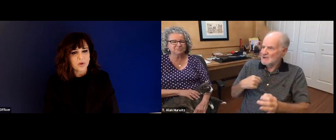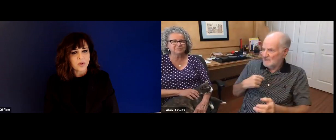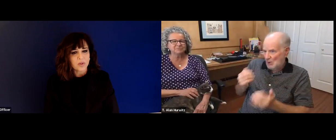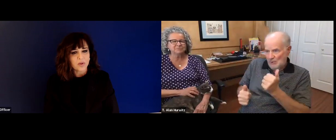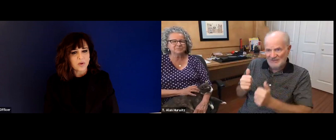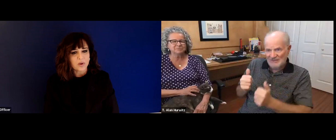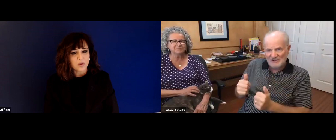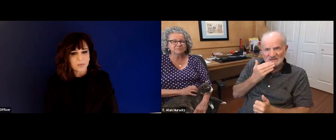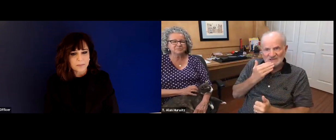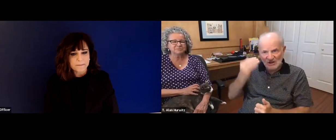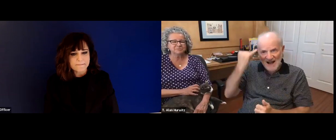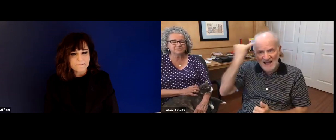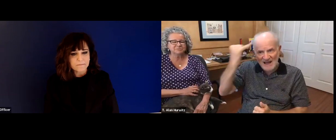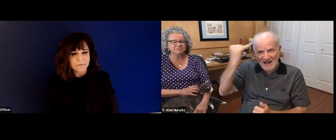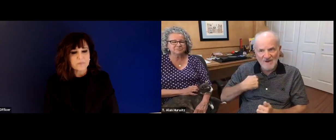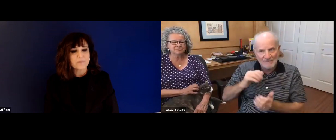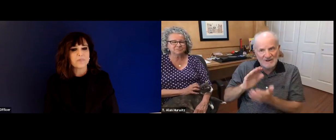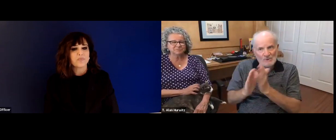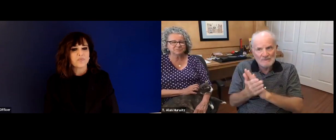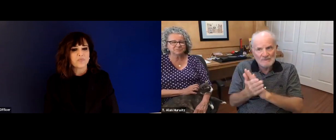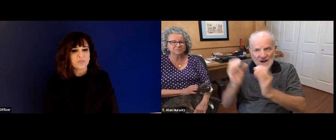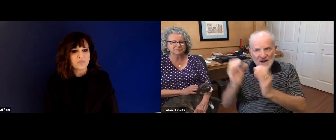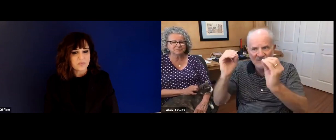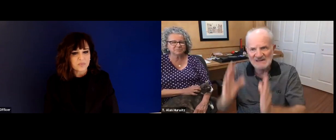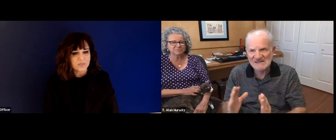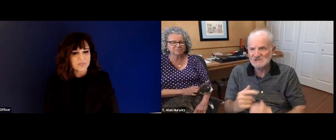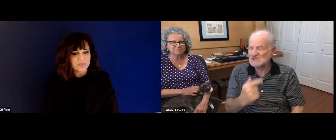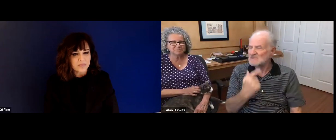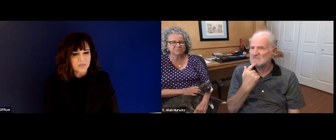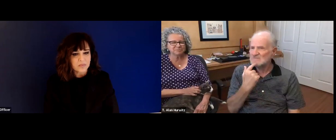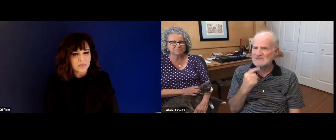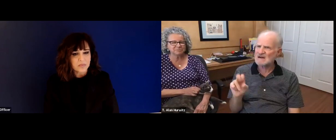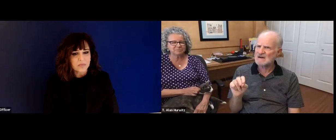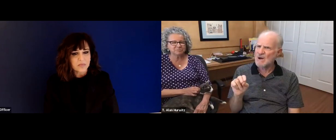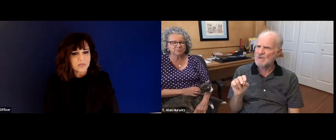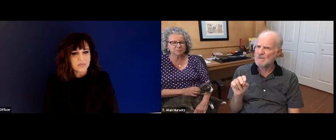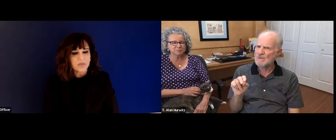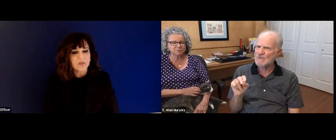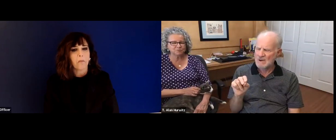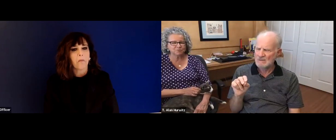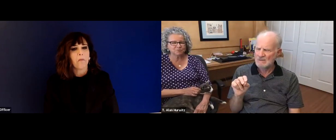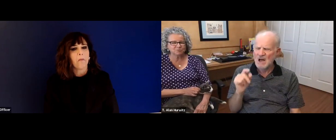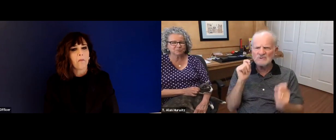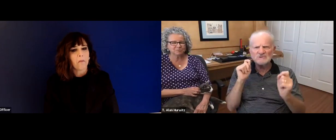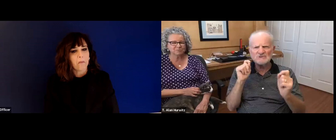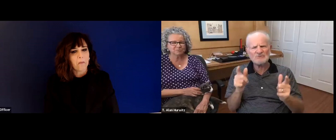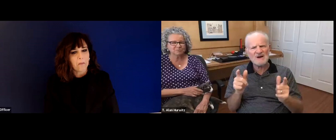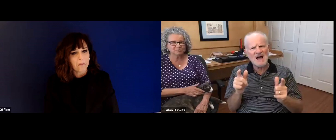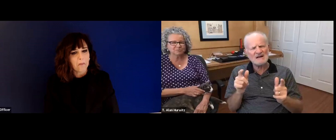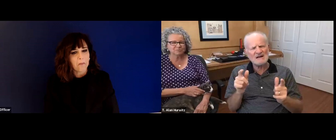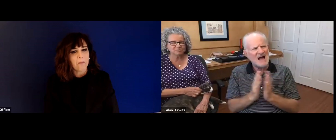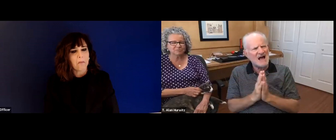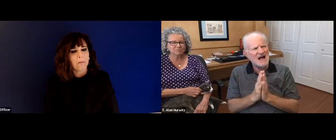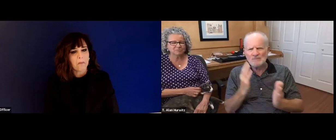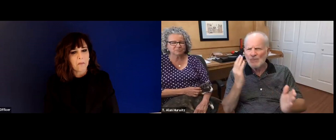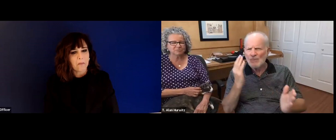there for many years and asked this teacher, my mother actually asked this teacher to share with me whether or not it was a good